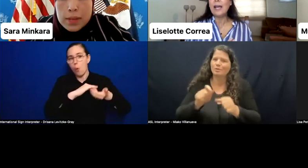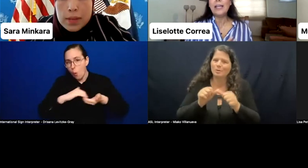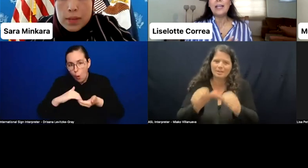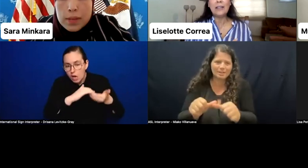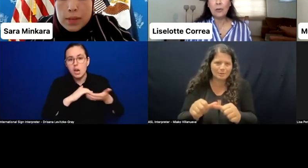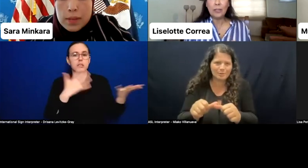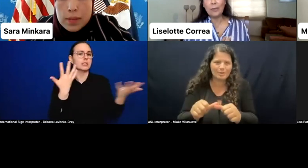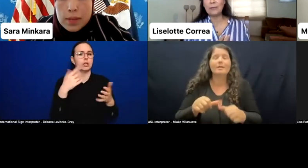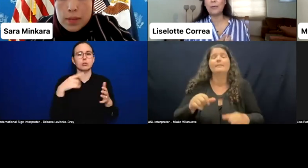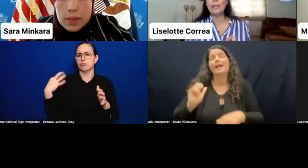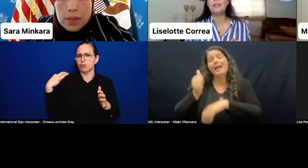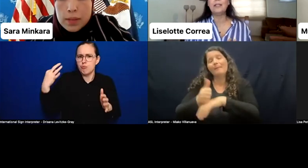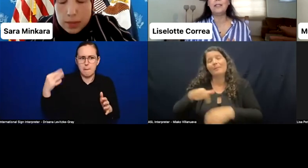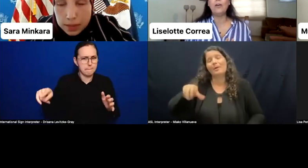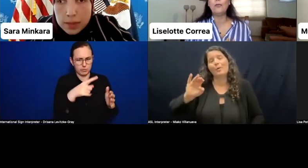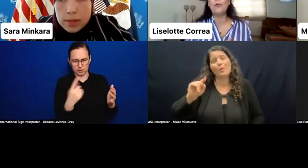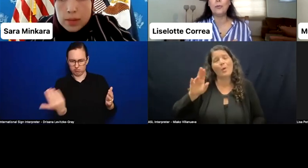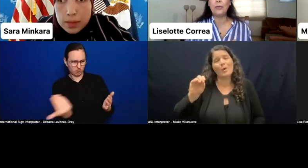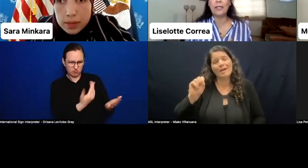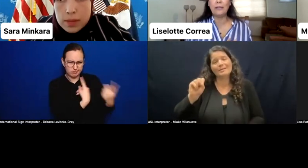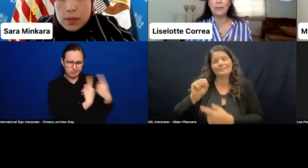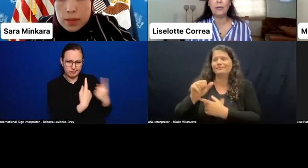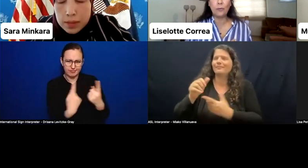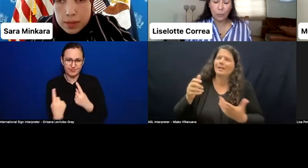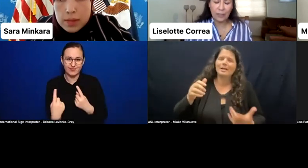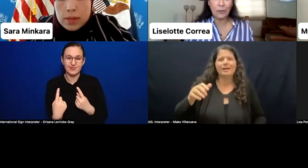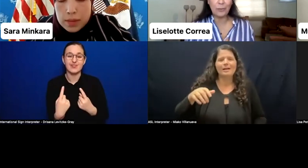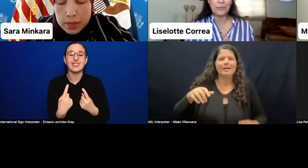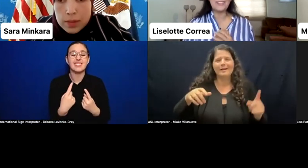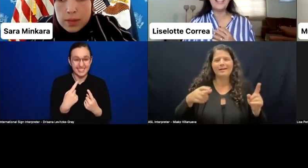I agree of what we have--